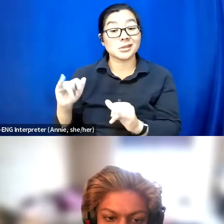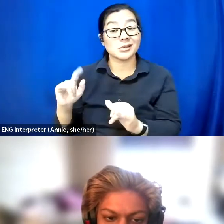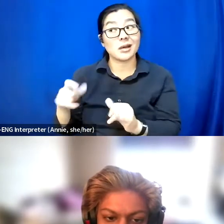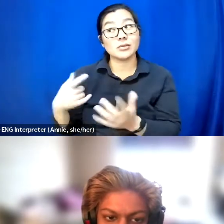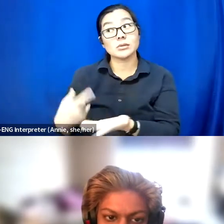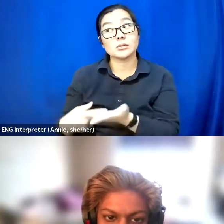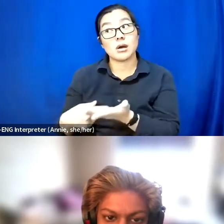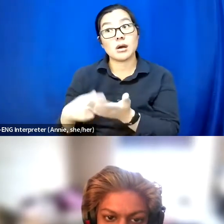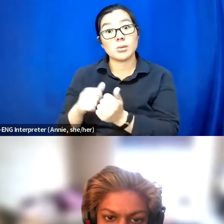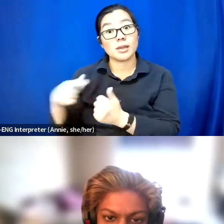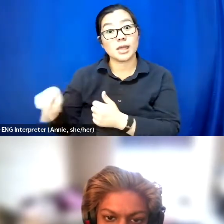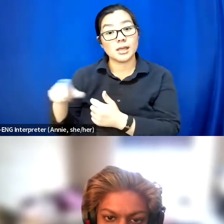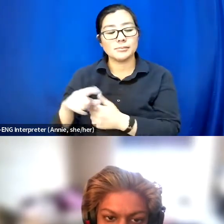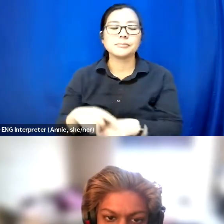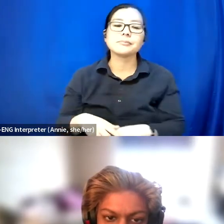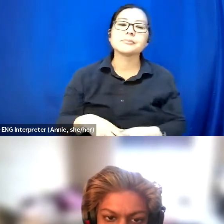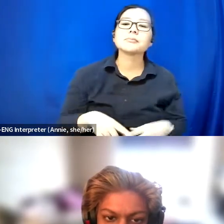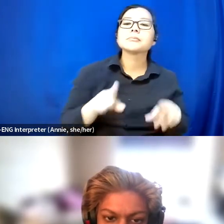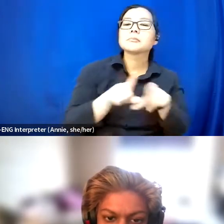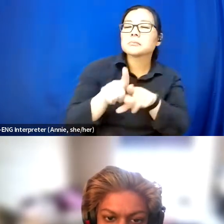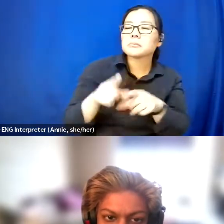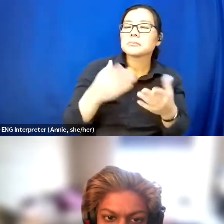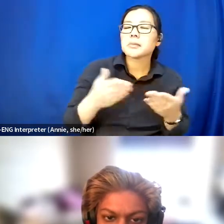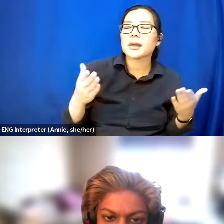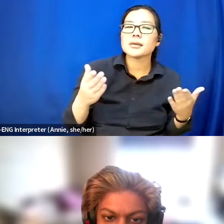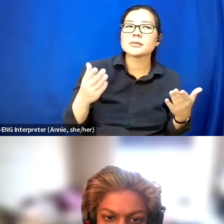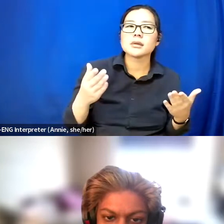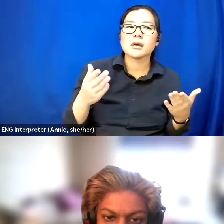And then there's also stuff that's kind of a bit more within